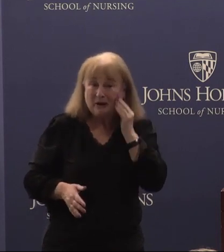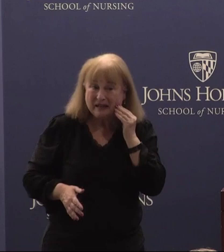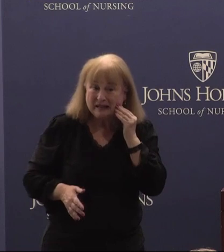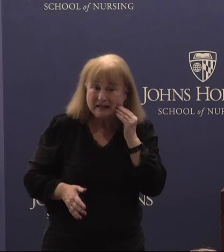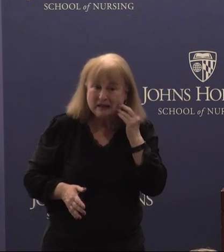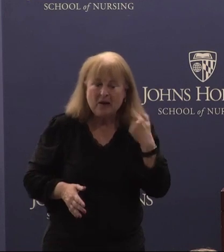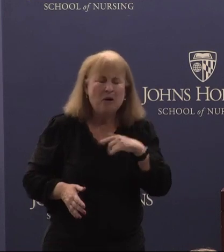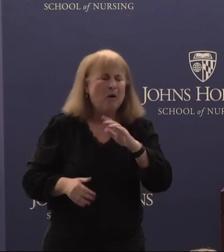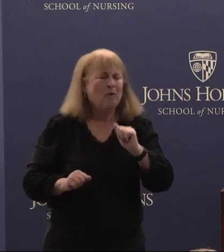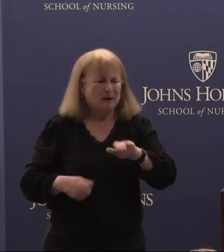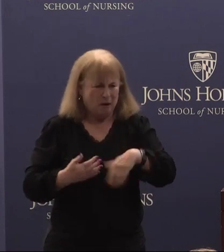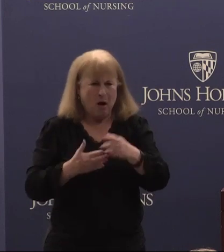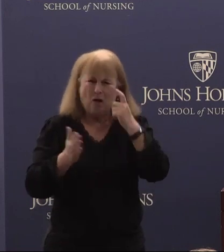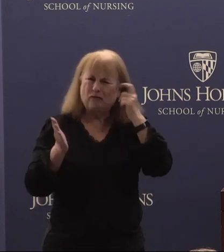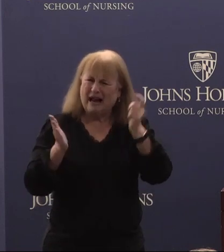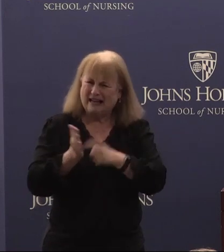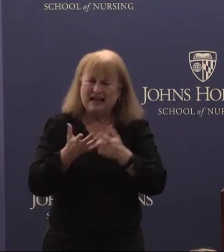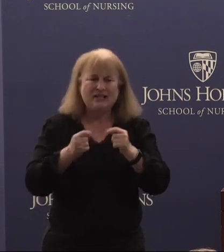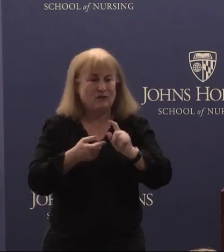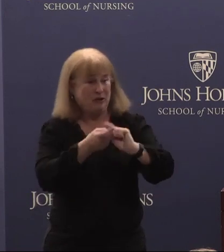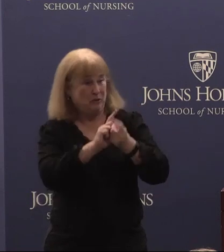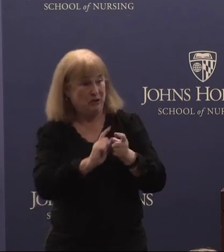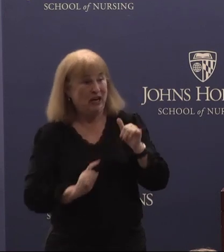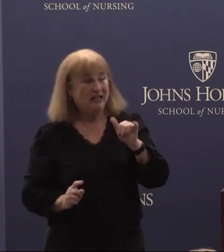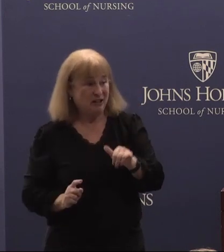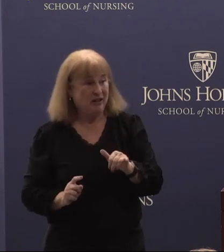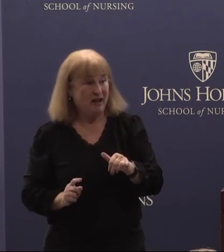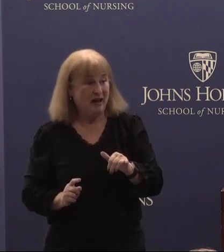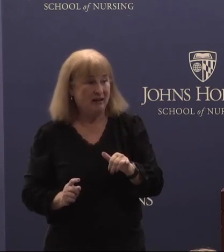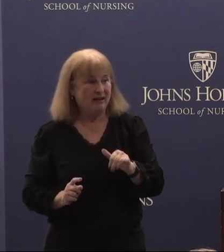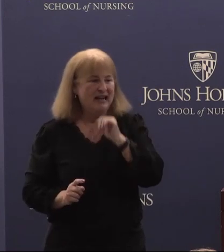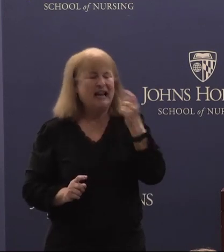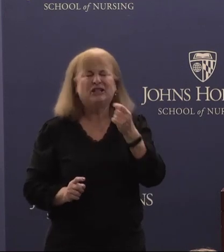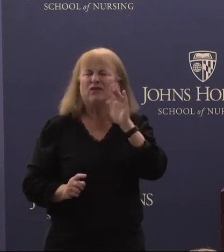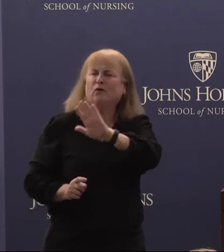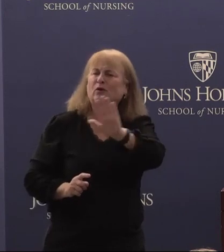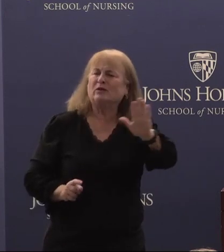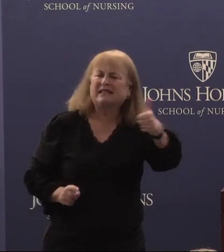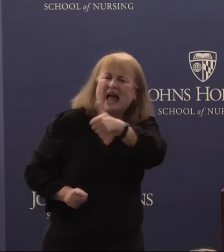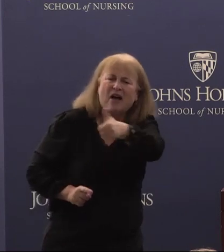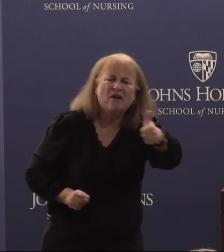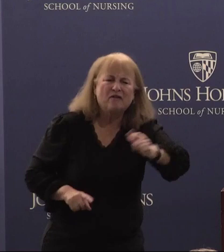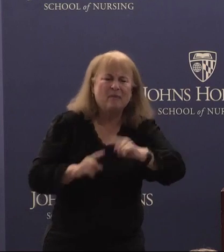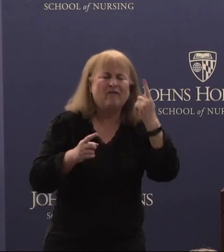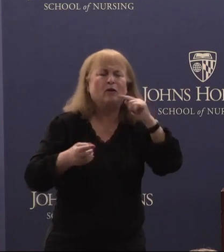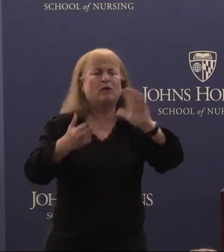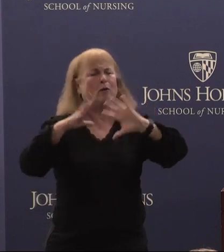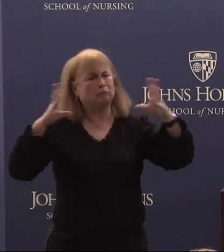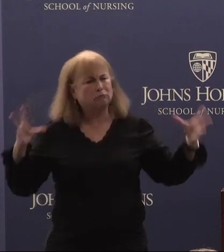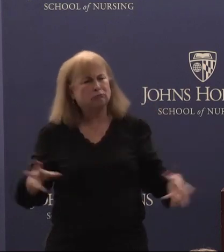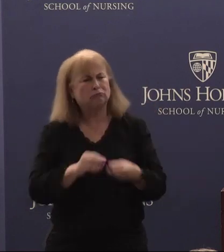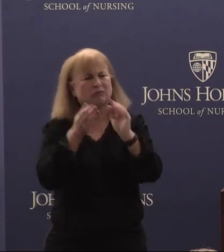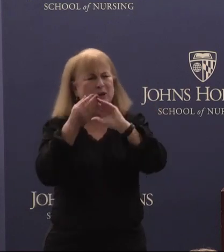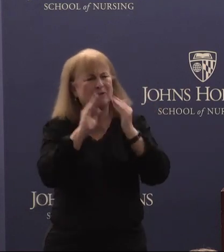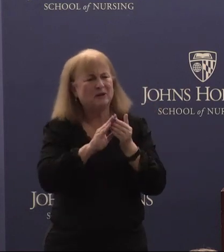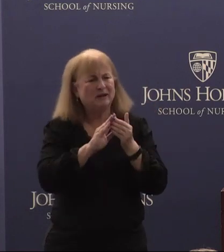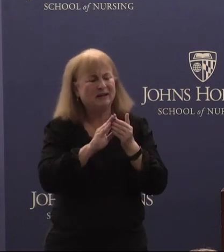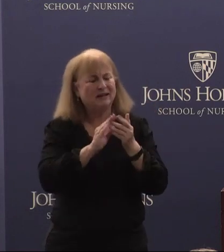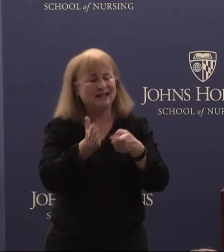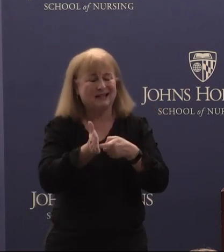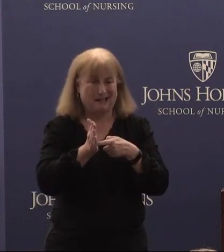all recognize that trying to change that not just for yourself but for the community takes a lot of